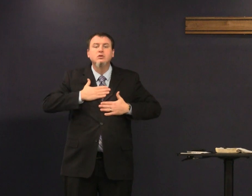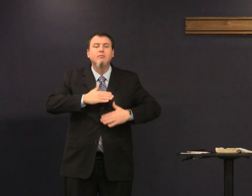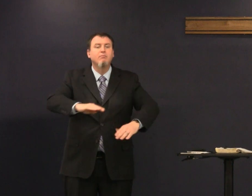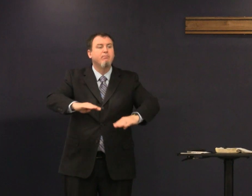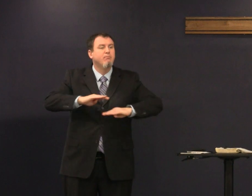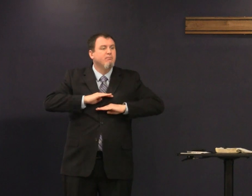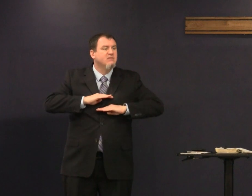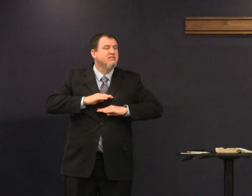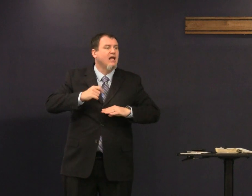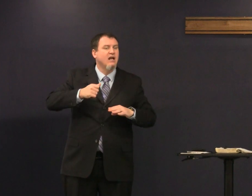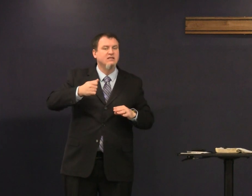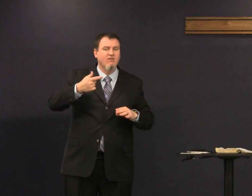to please